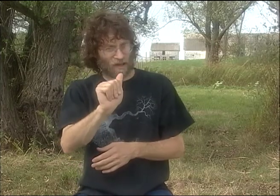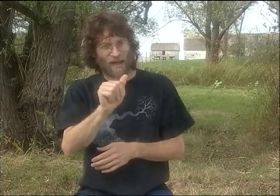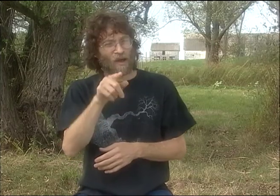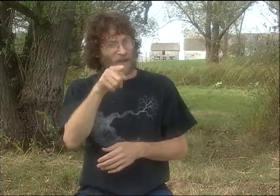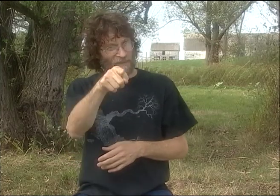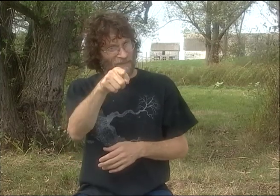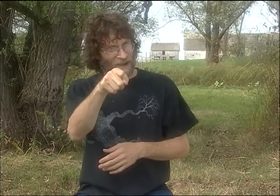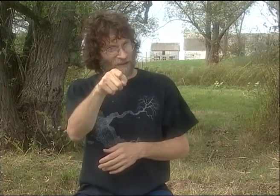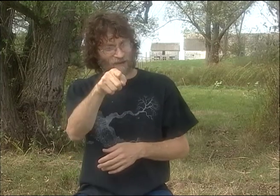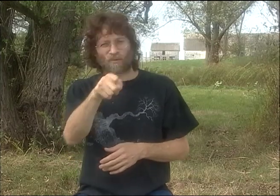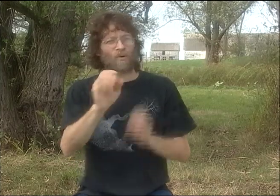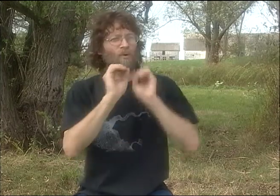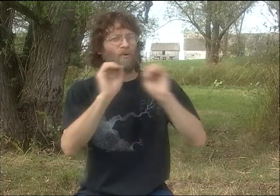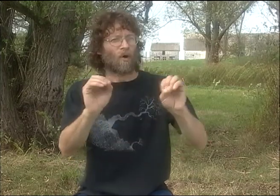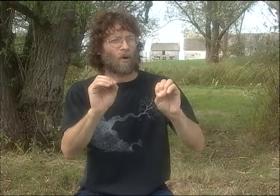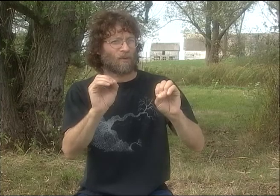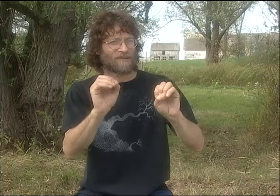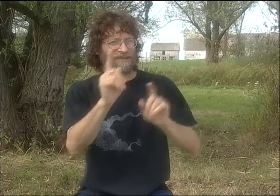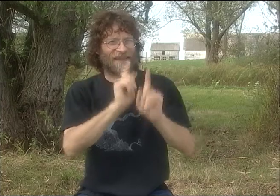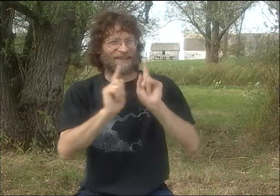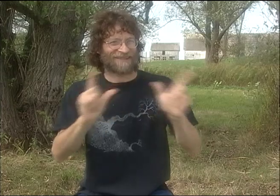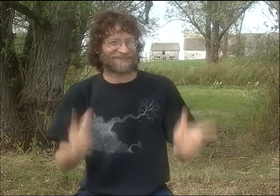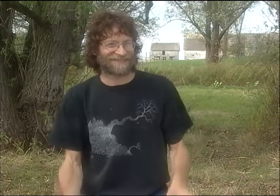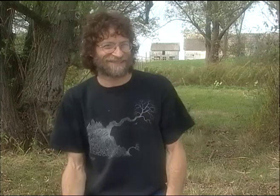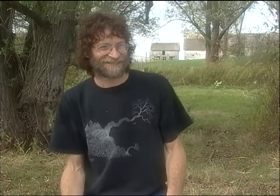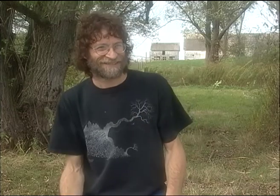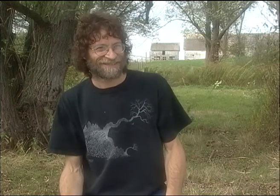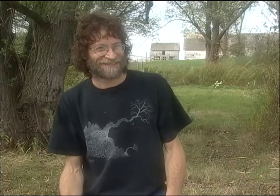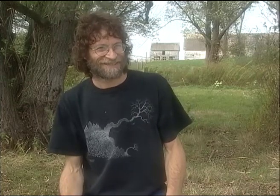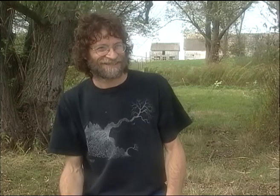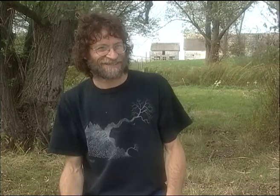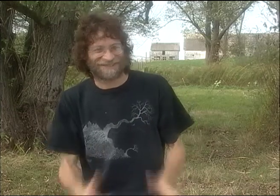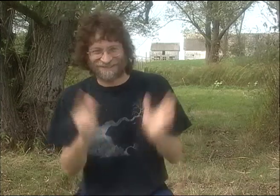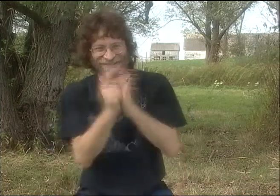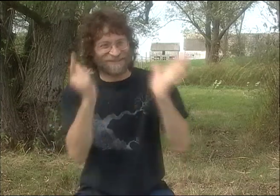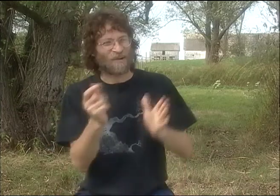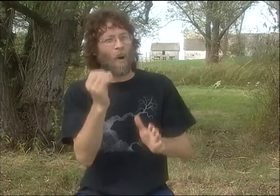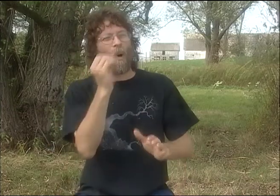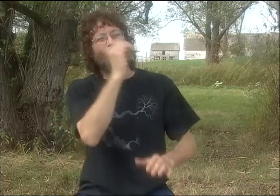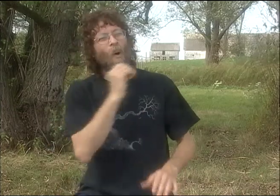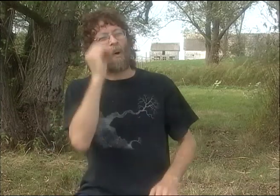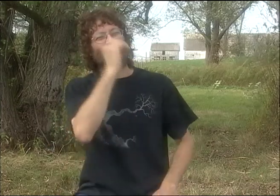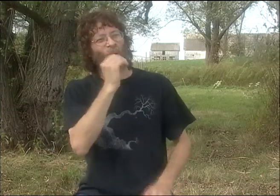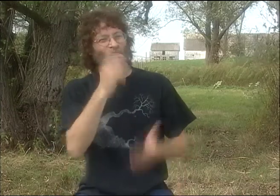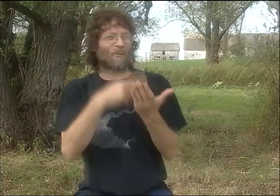SO I WENT TO UVA, AND AT THAT PROGRAM, THEY DID NOT TEACH SIGN LANGUAGE.